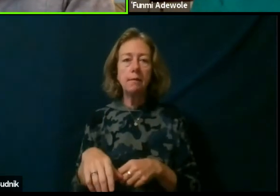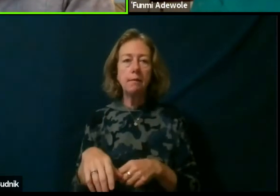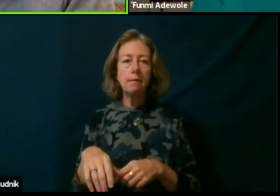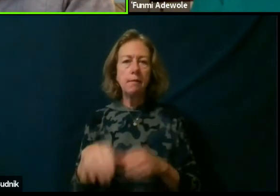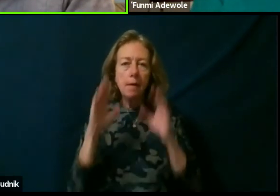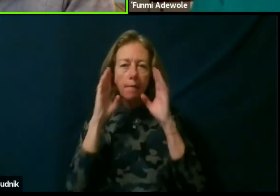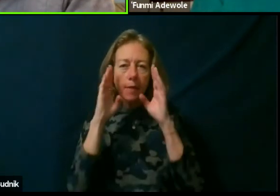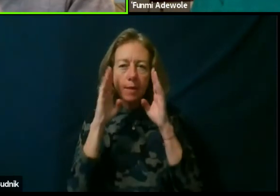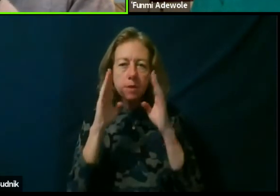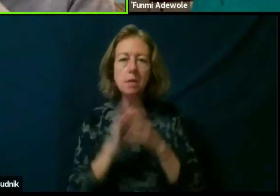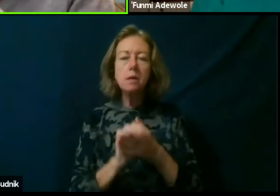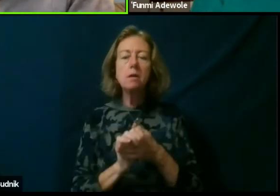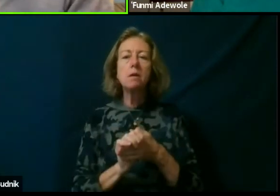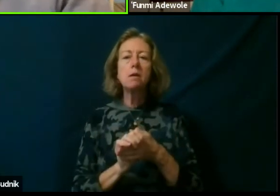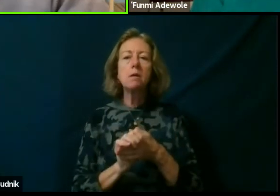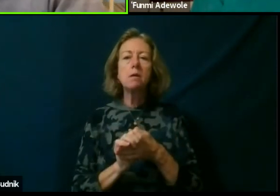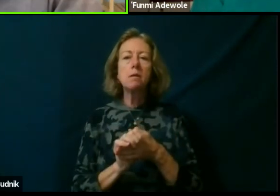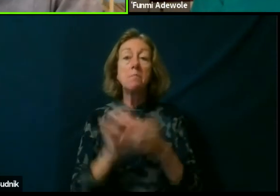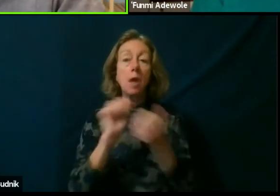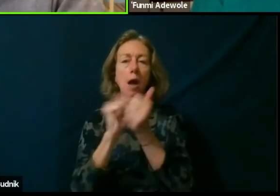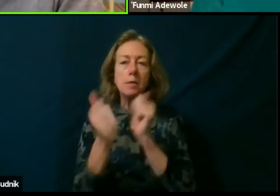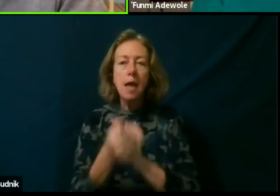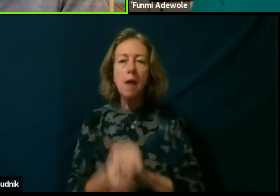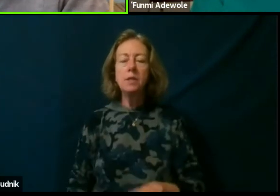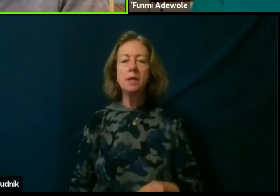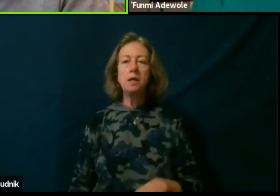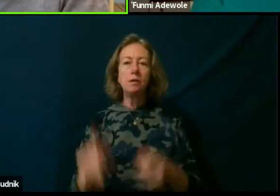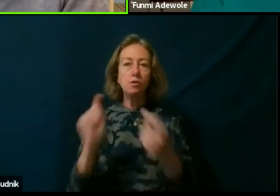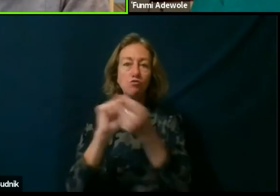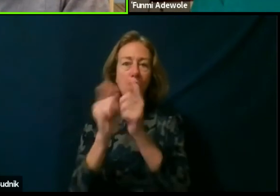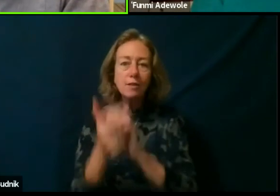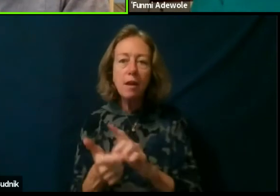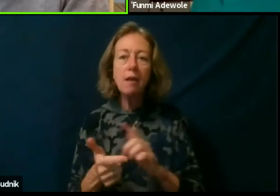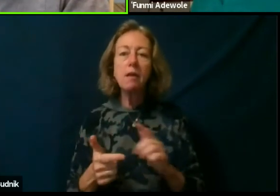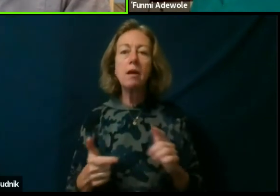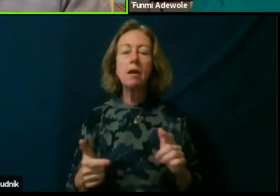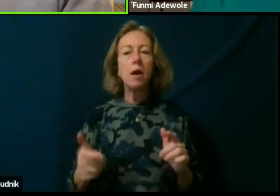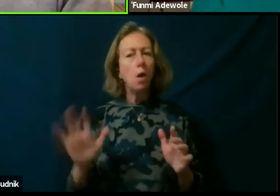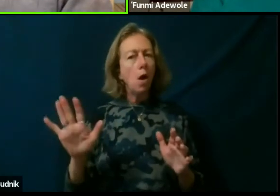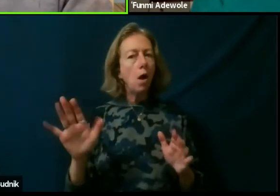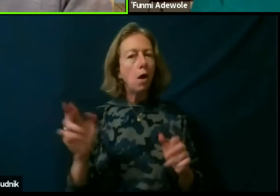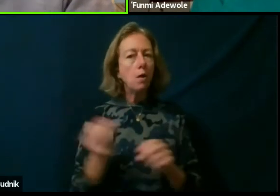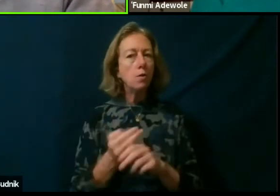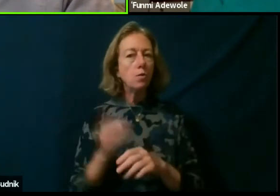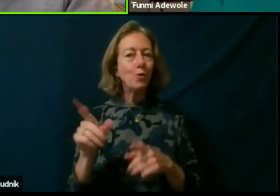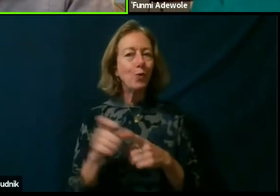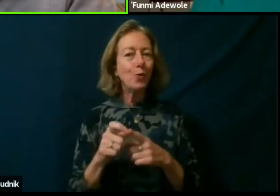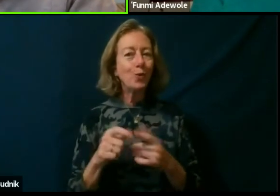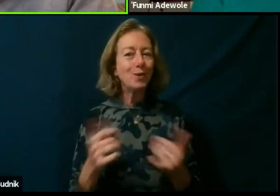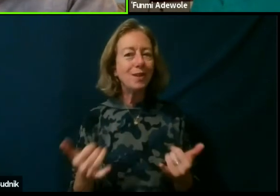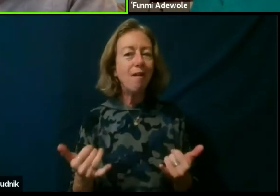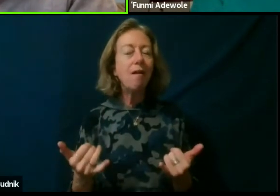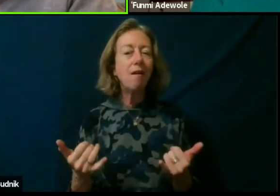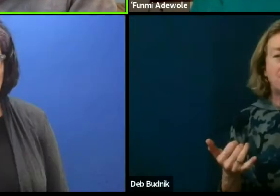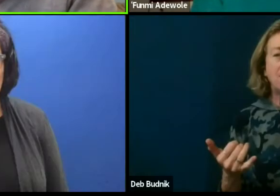of you know adapting, translating, like you rightly said using your words now in telling those stories.